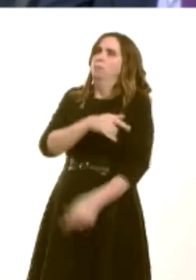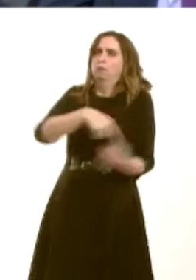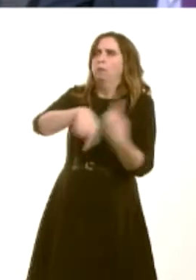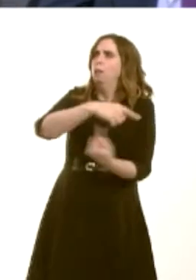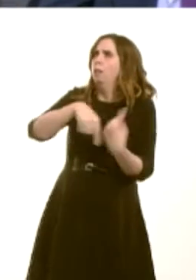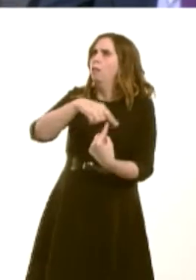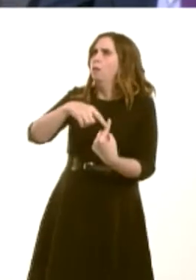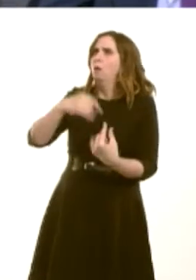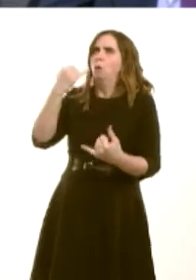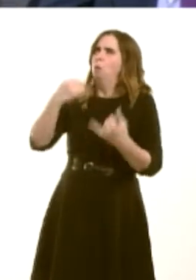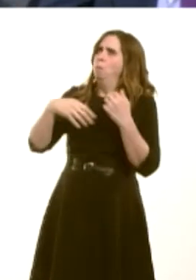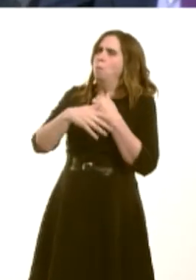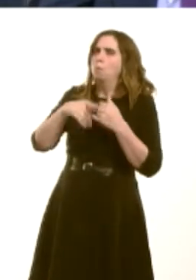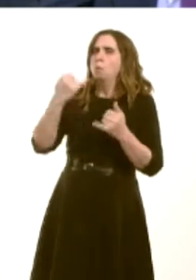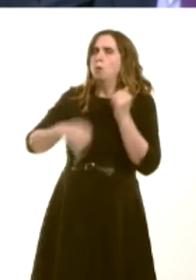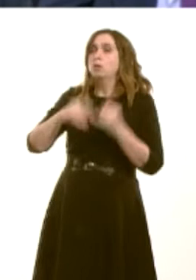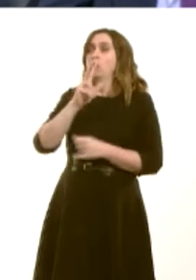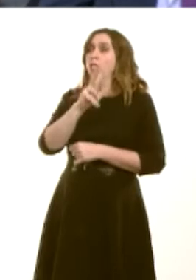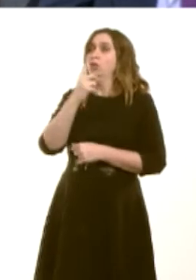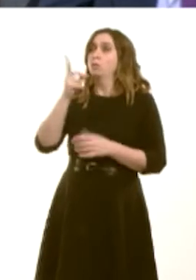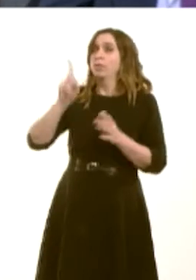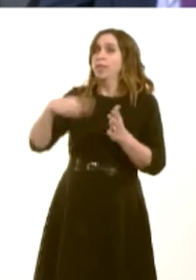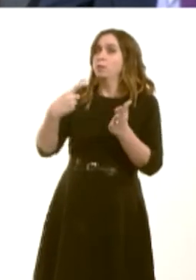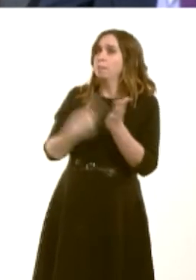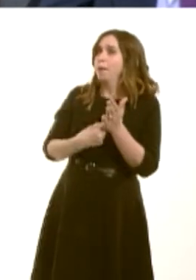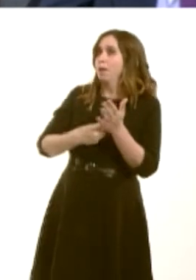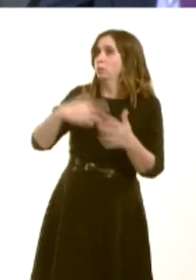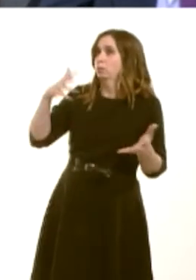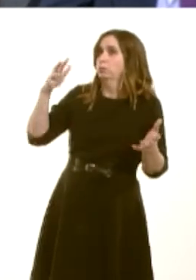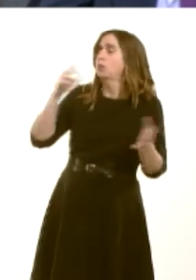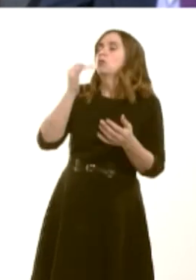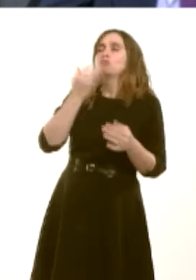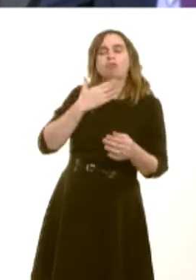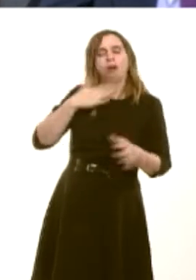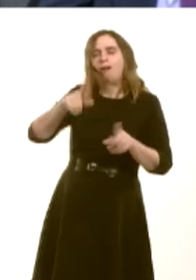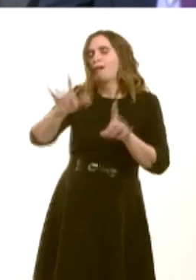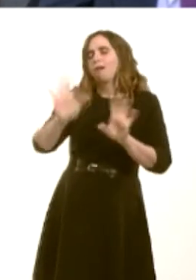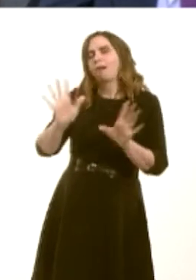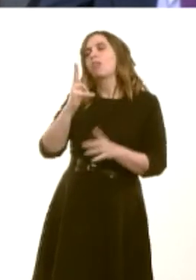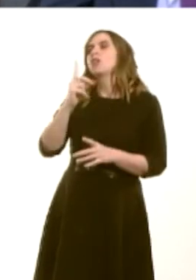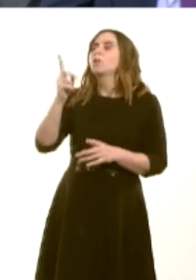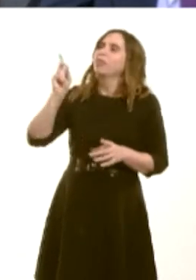tax in Wales was £31,000ó31,000 people, ratheróas of November last year. We know